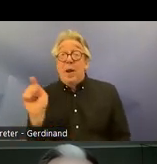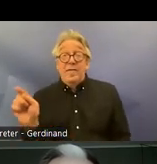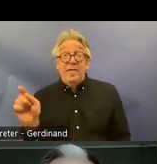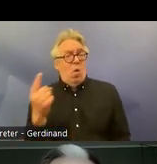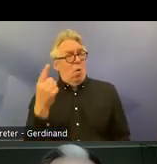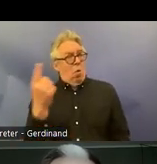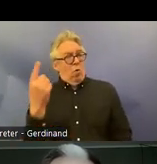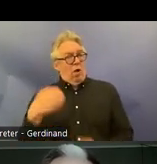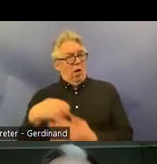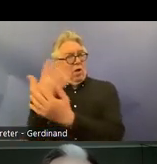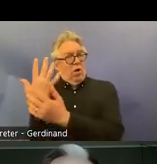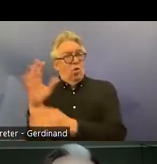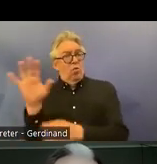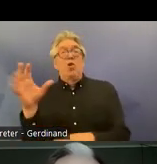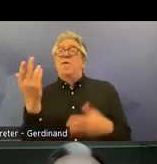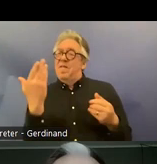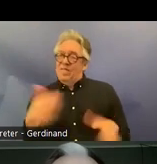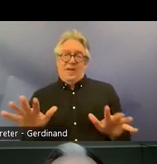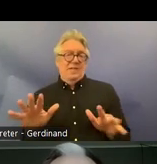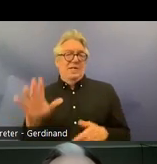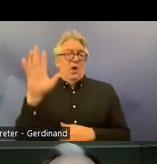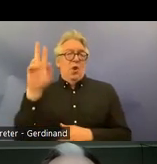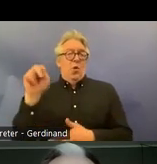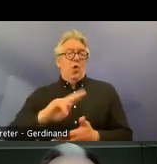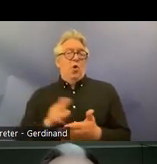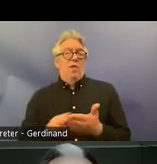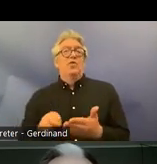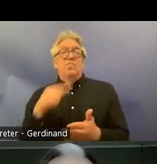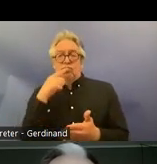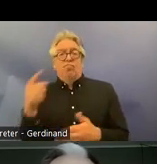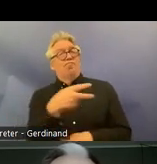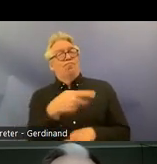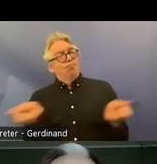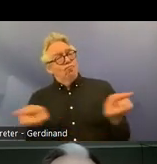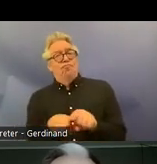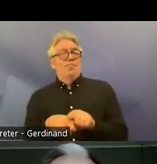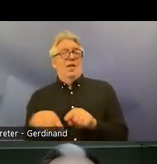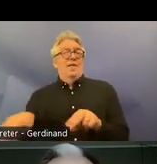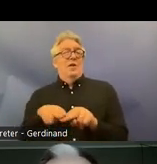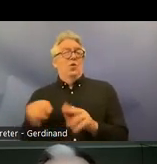Swiss hat has incorporated crpd as national law and it has also made a